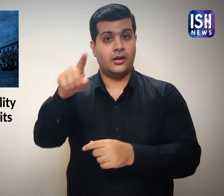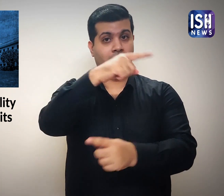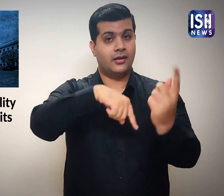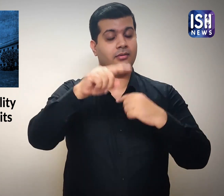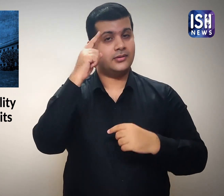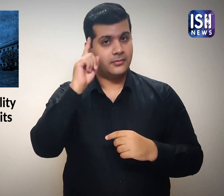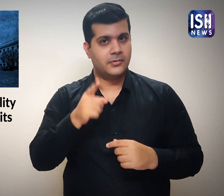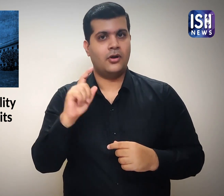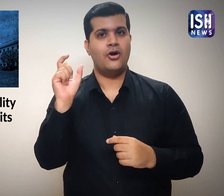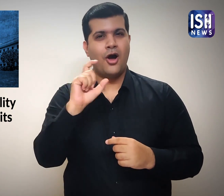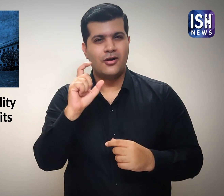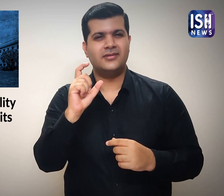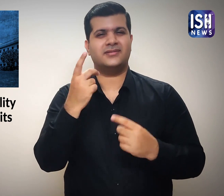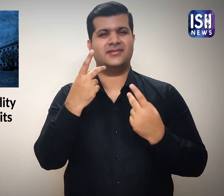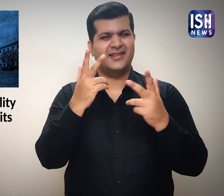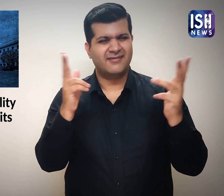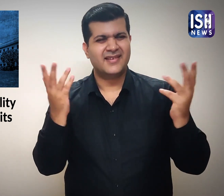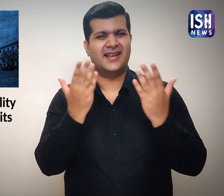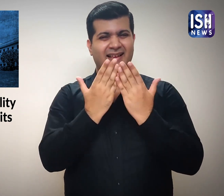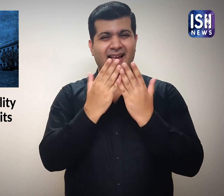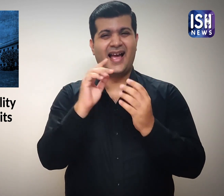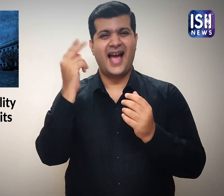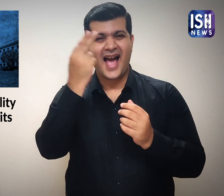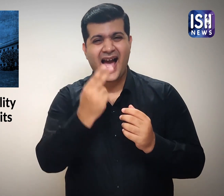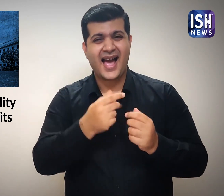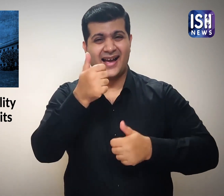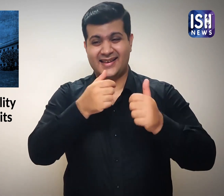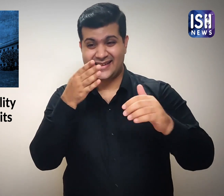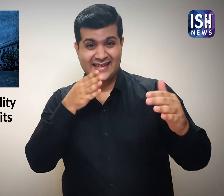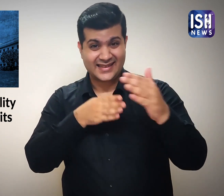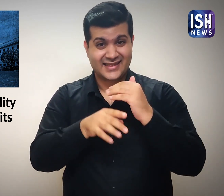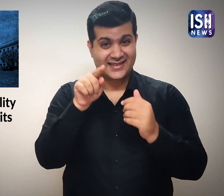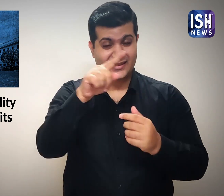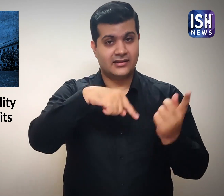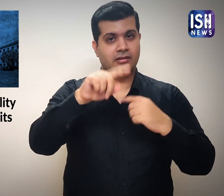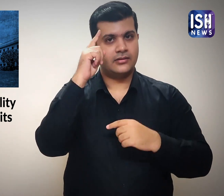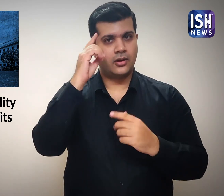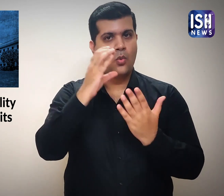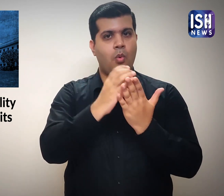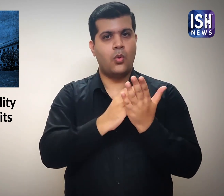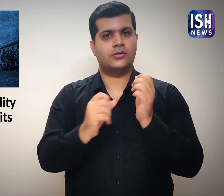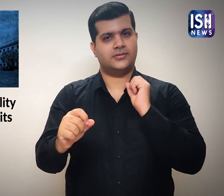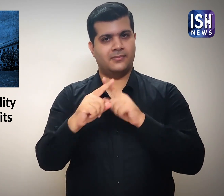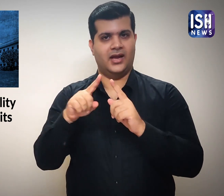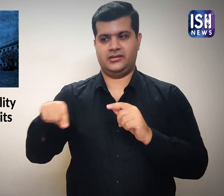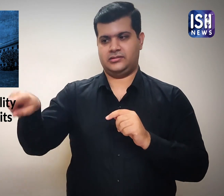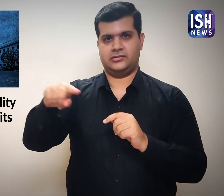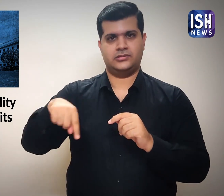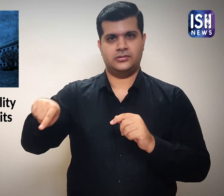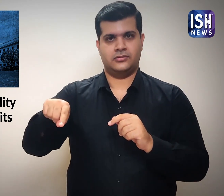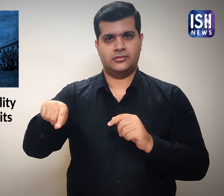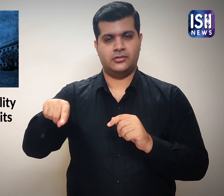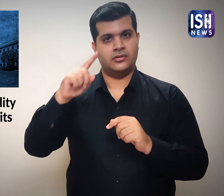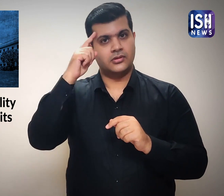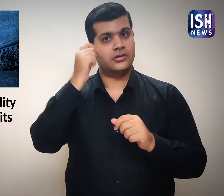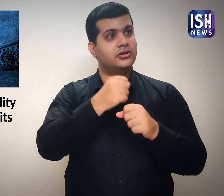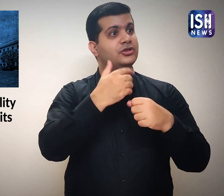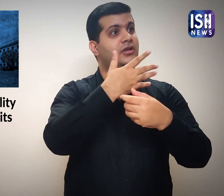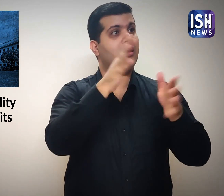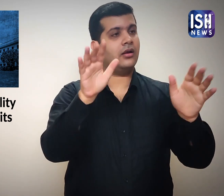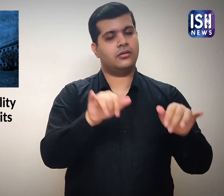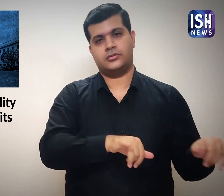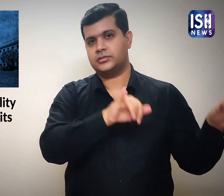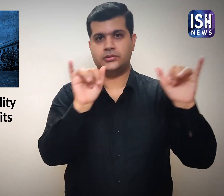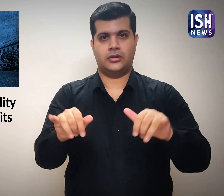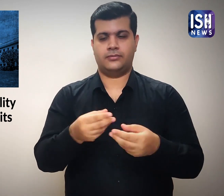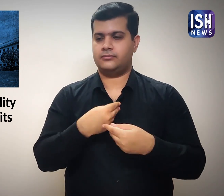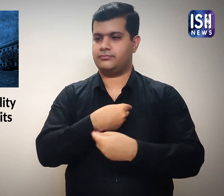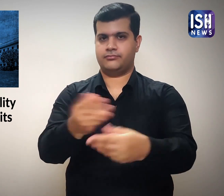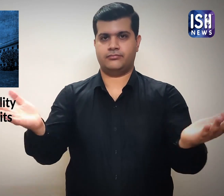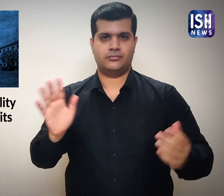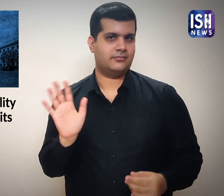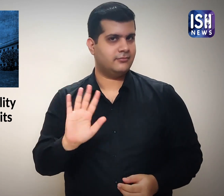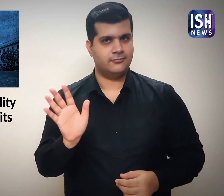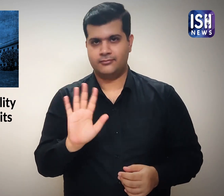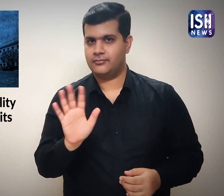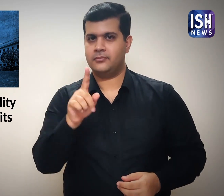Their courses must be made according to their specific needs and must not be generalised.